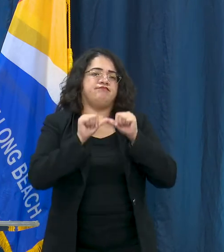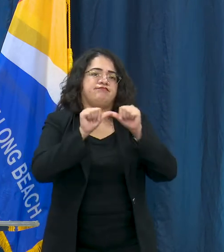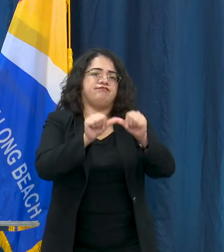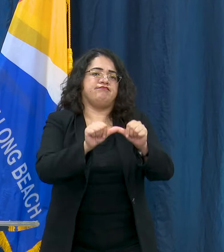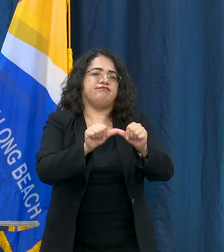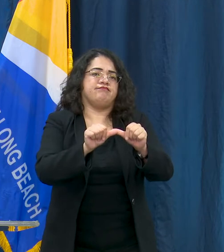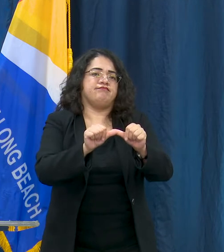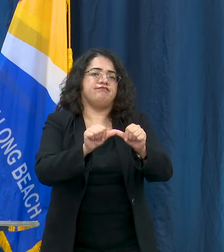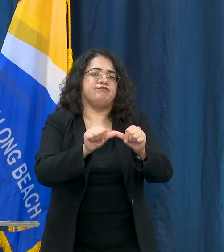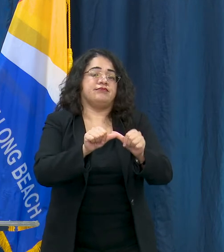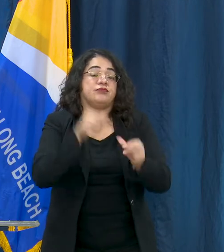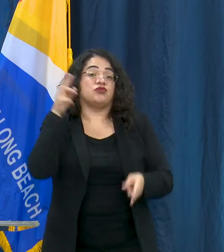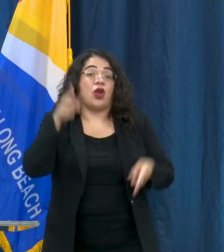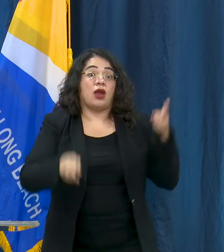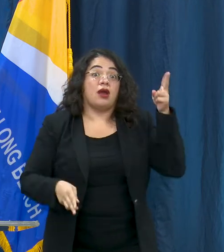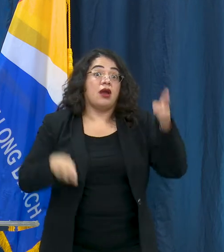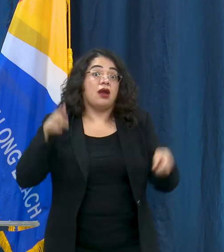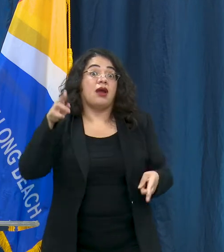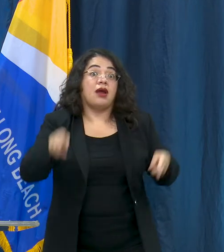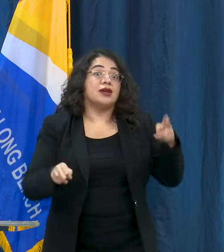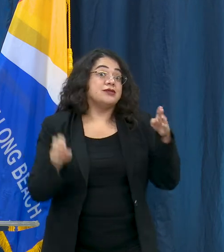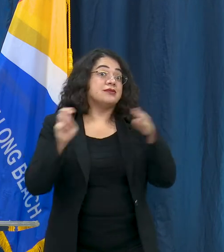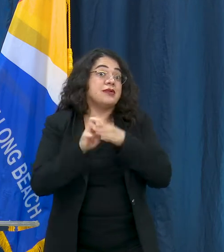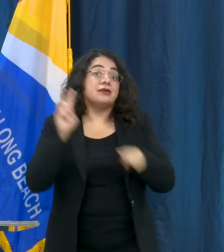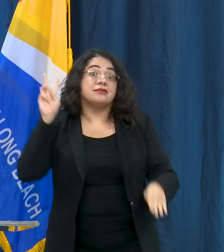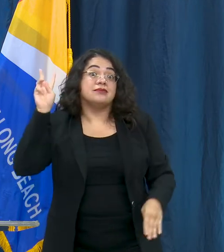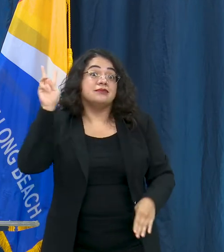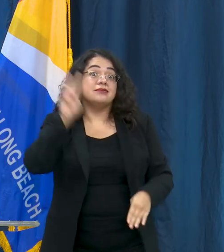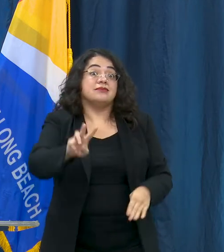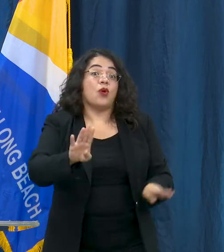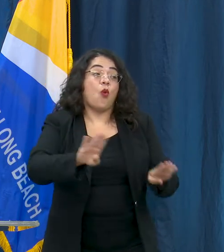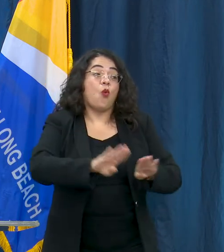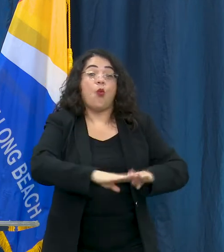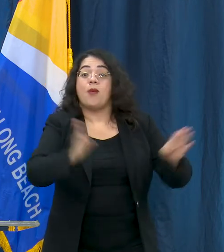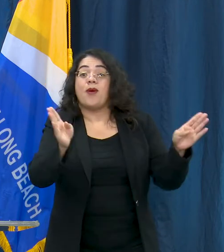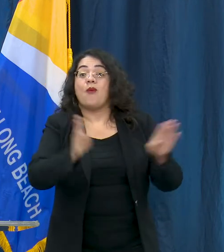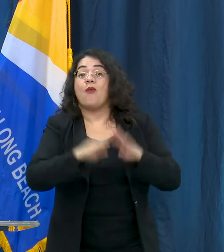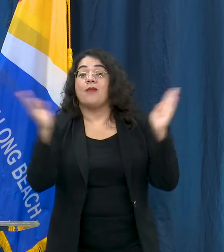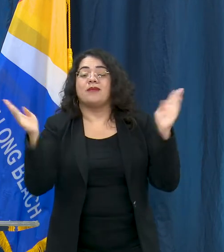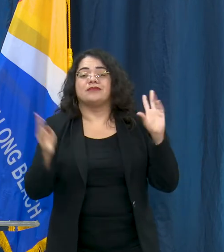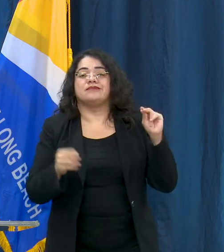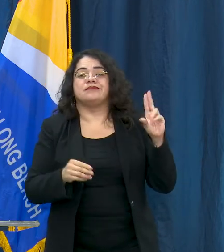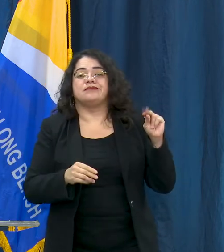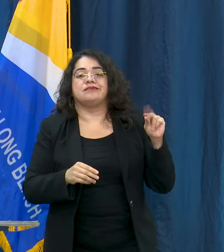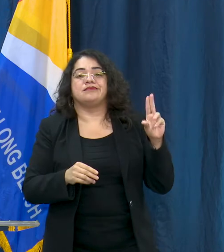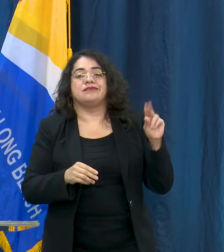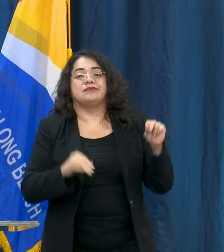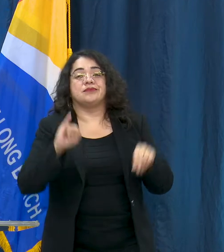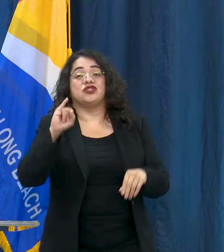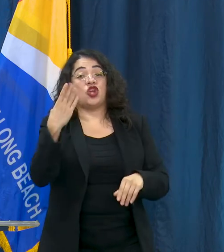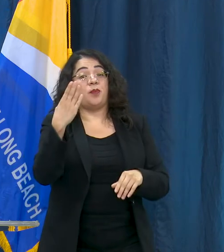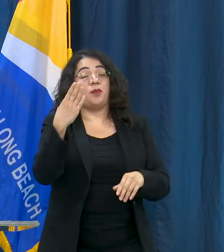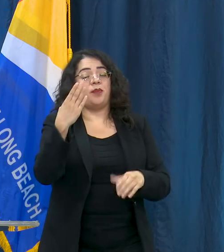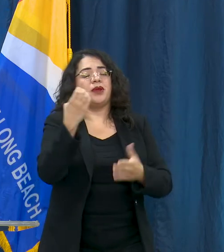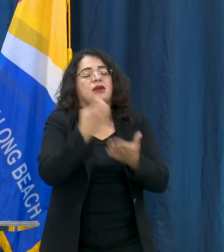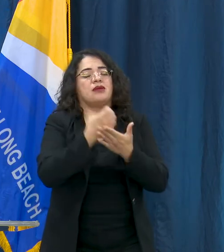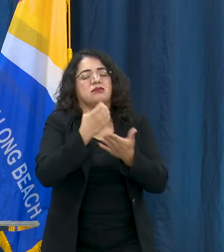should not rush but it is concerning, we understand from a job and economic perspective